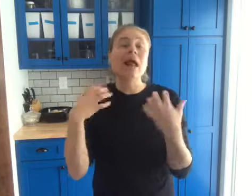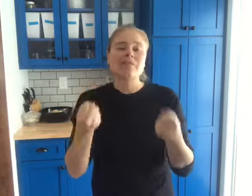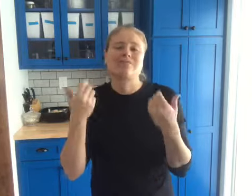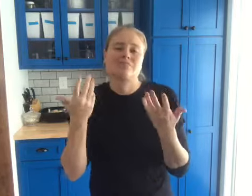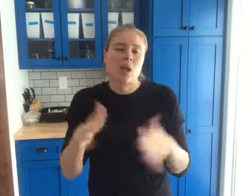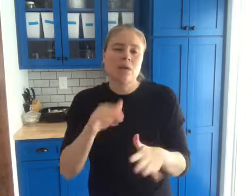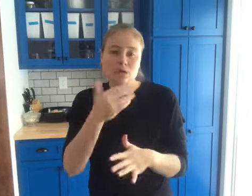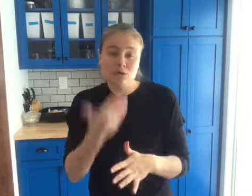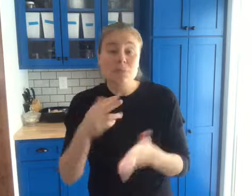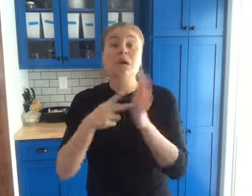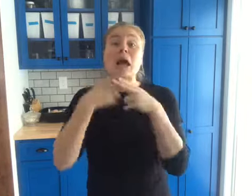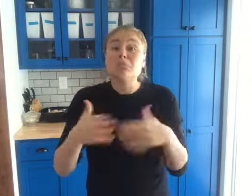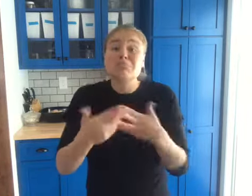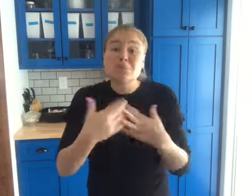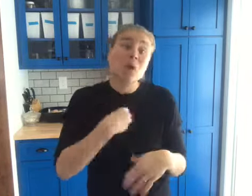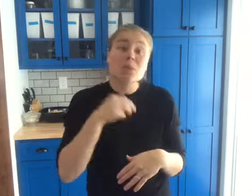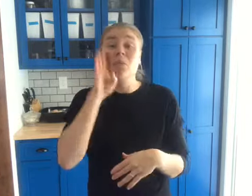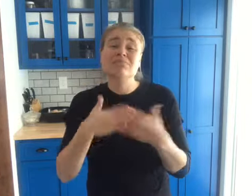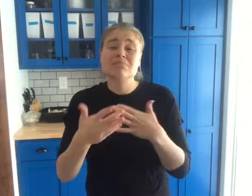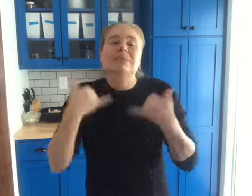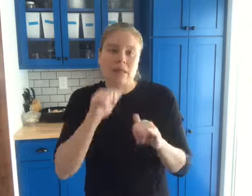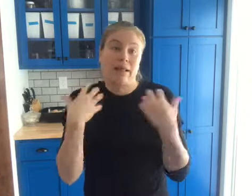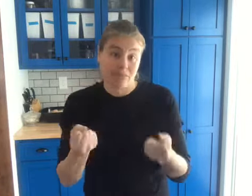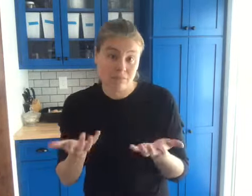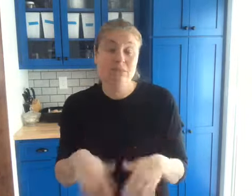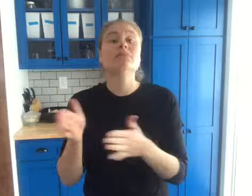They are more likely not healthy layers, their color eggs are not matter.